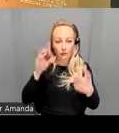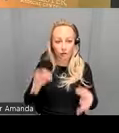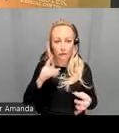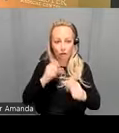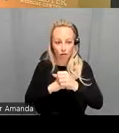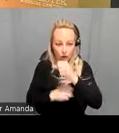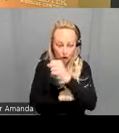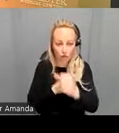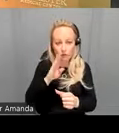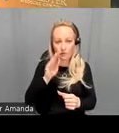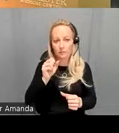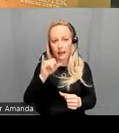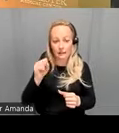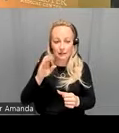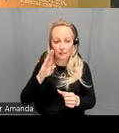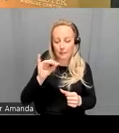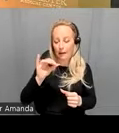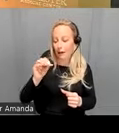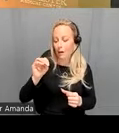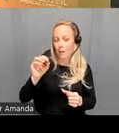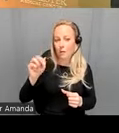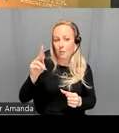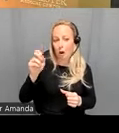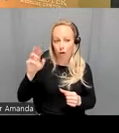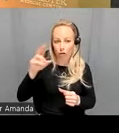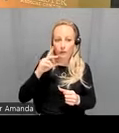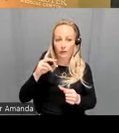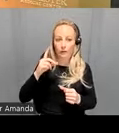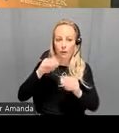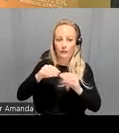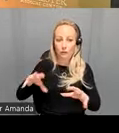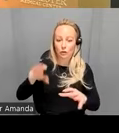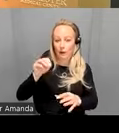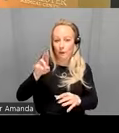of this bi biomarker using struct uh diffusion MRI with a help of some other people like Jeff